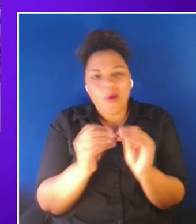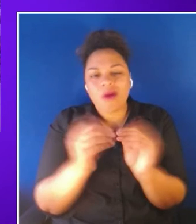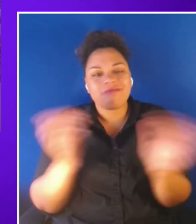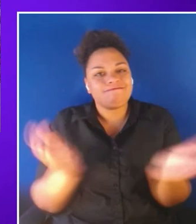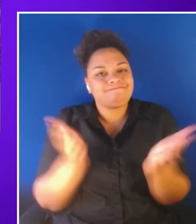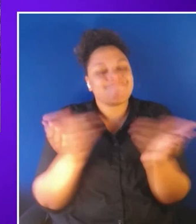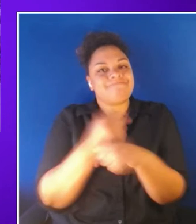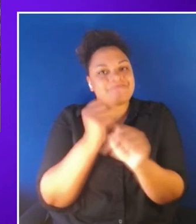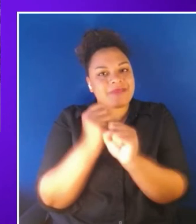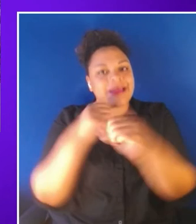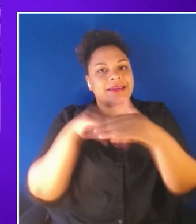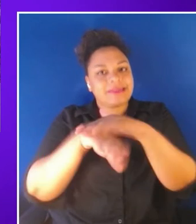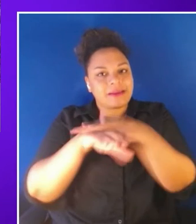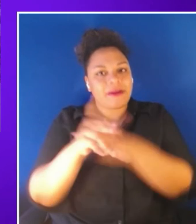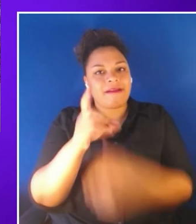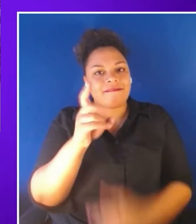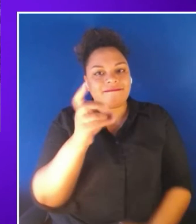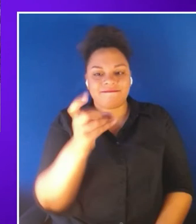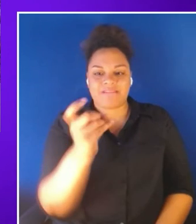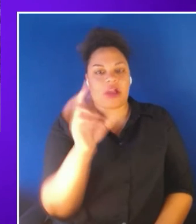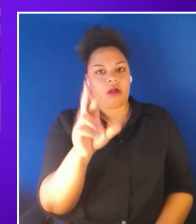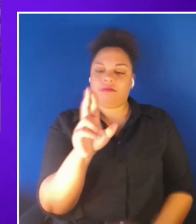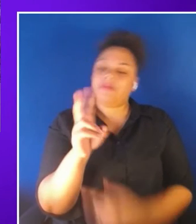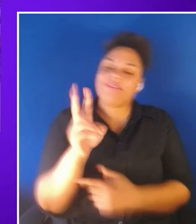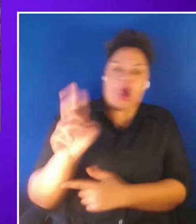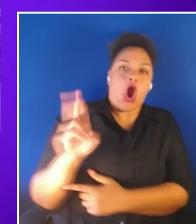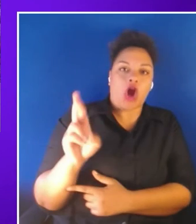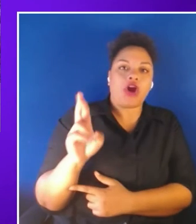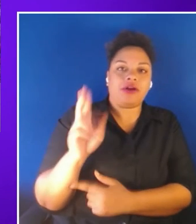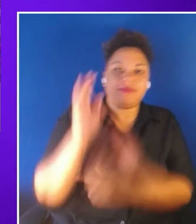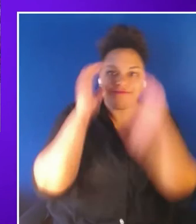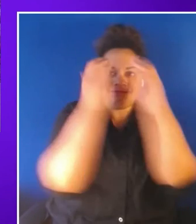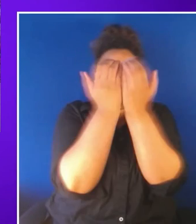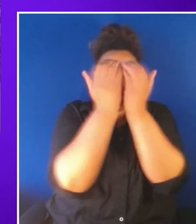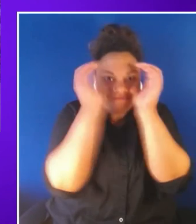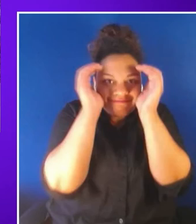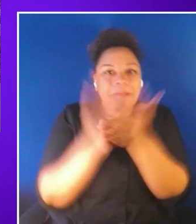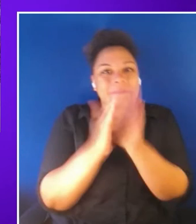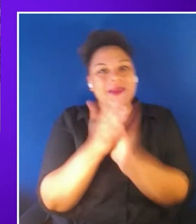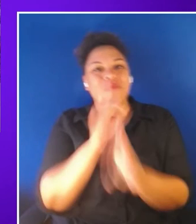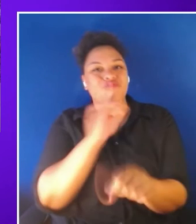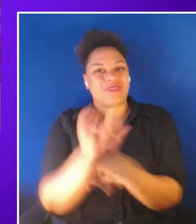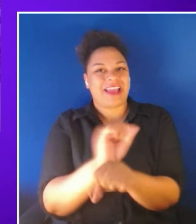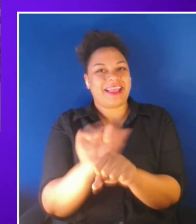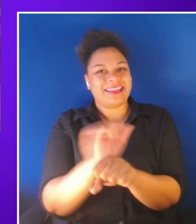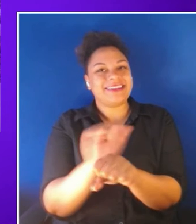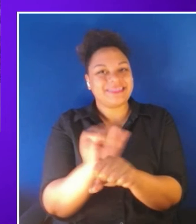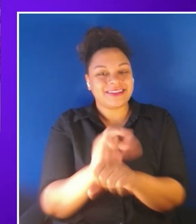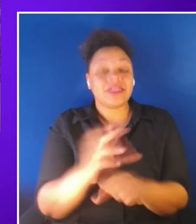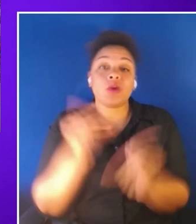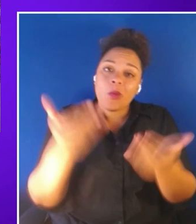VR reality or maybe i should say a virtual reality so welcome to the XR symposium where you're about